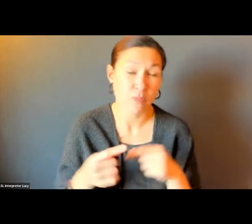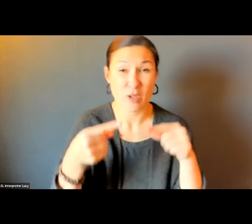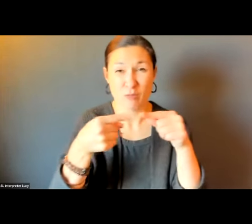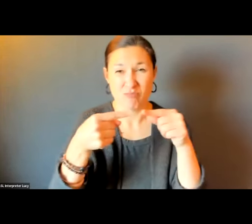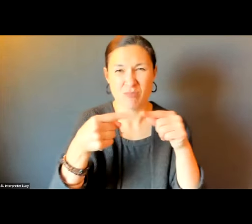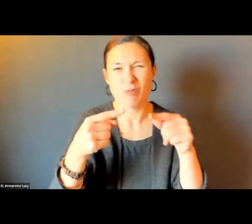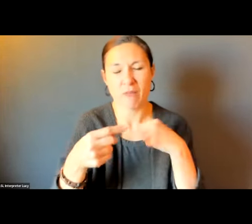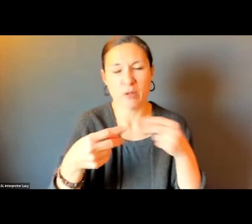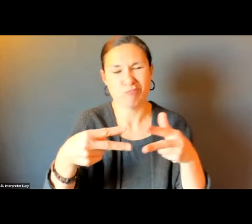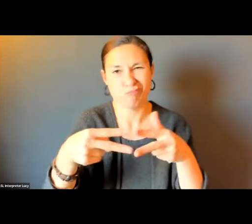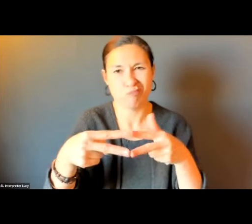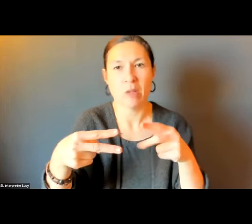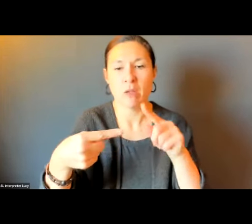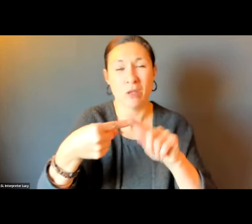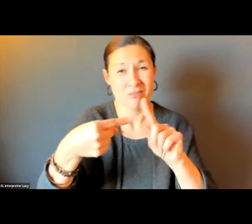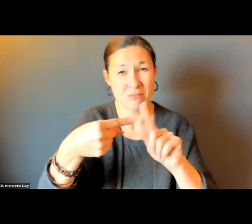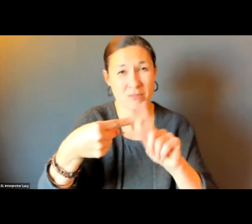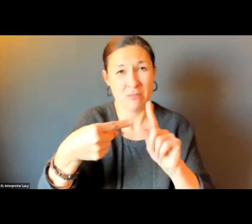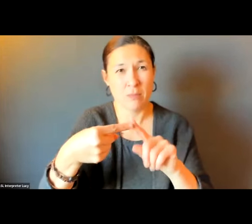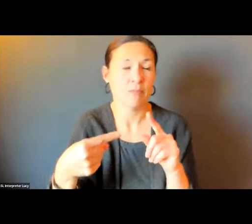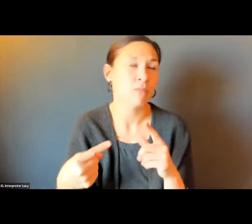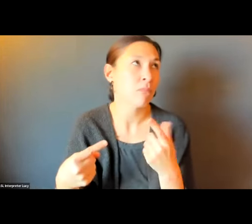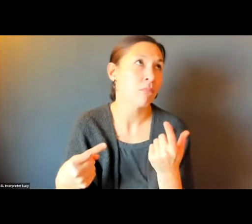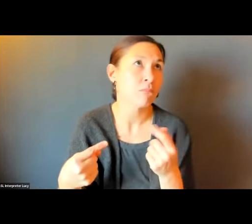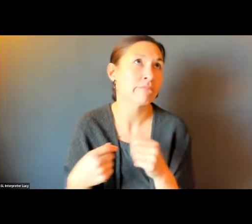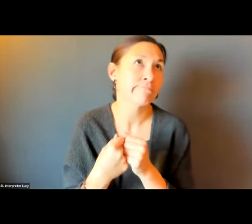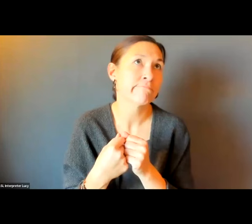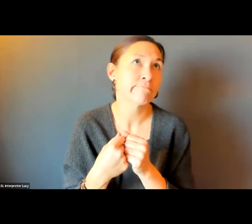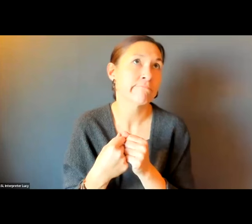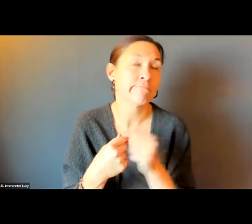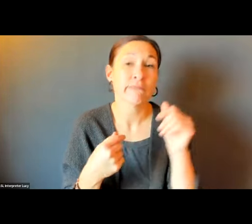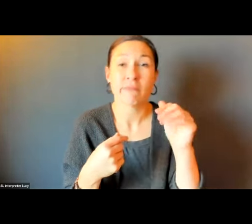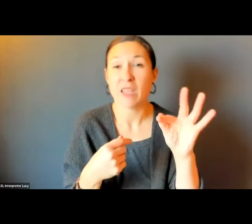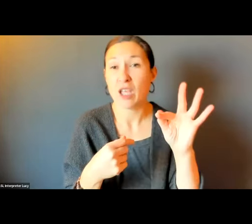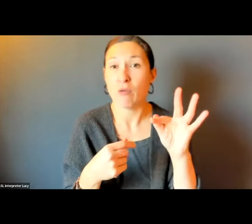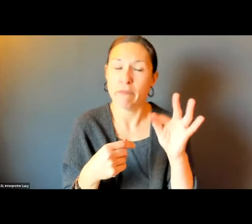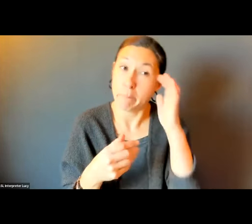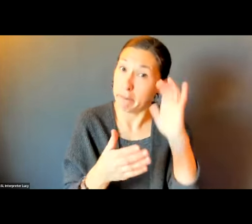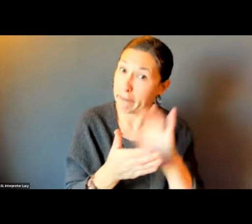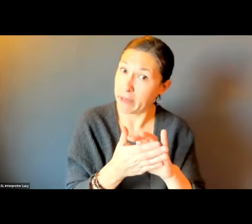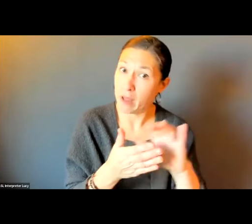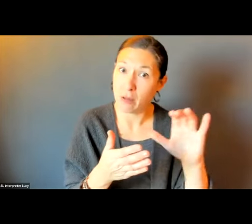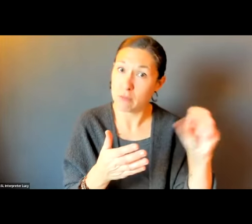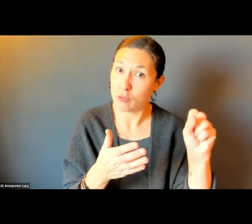COUPLE OF ITEMS. ITEM ONE, IT SEEMS -- ONE IS